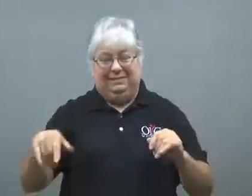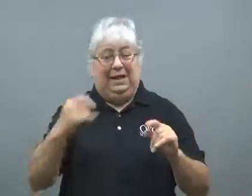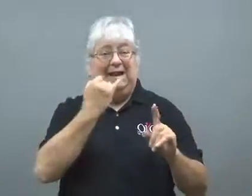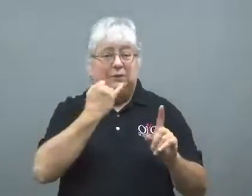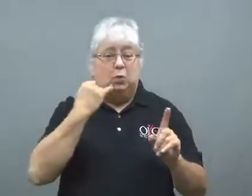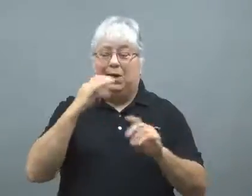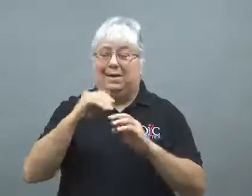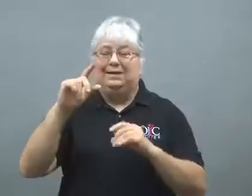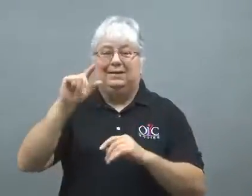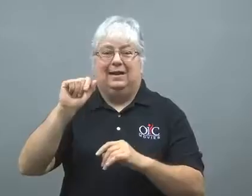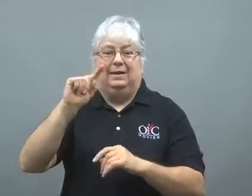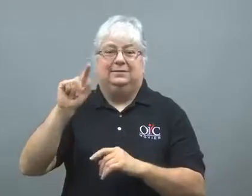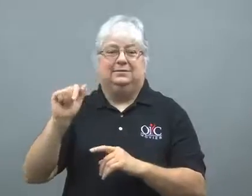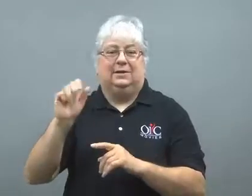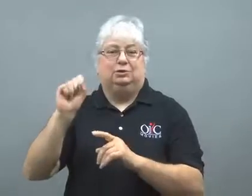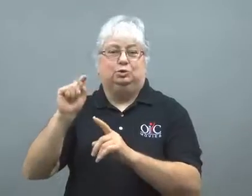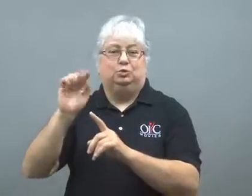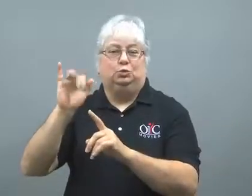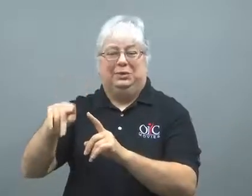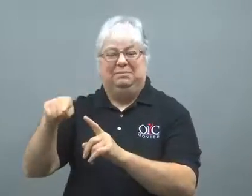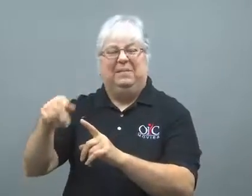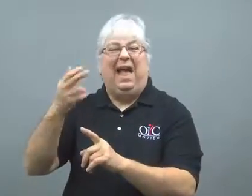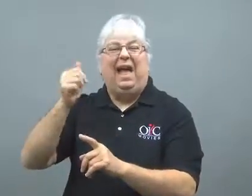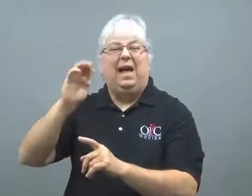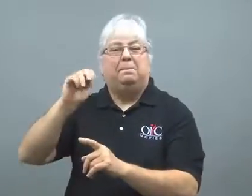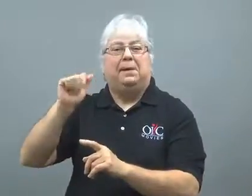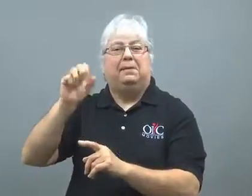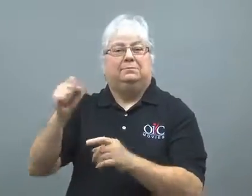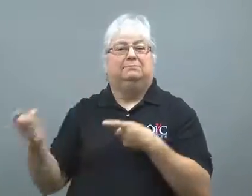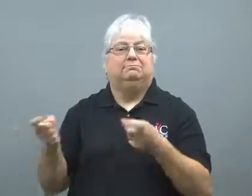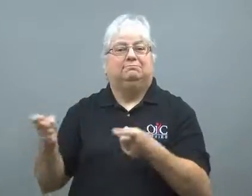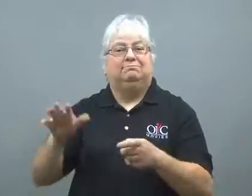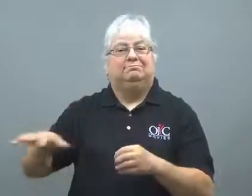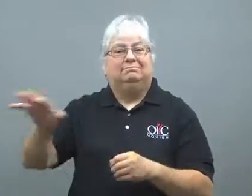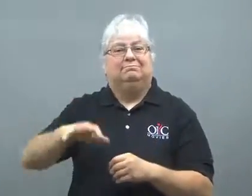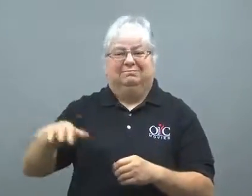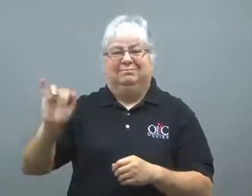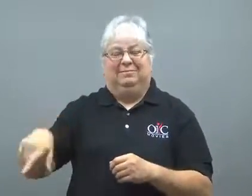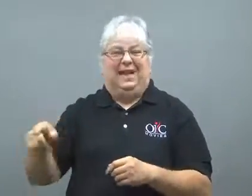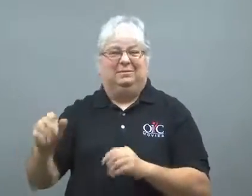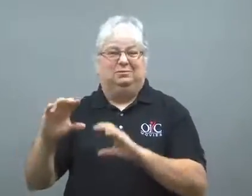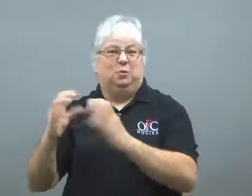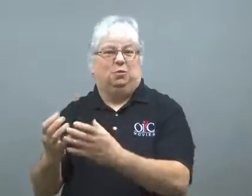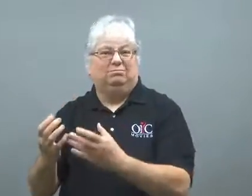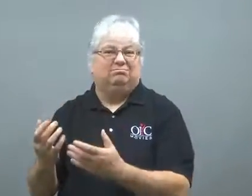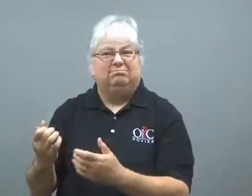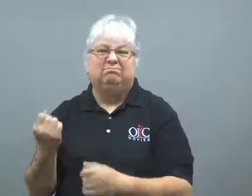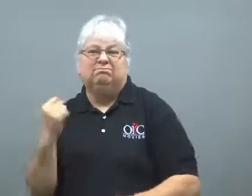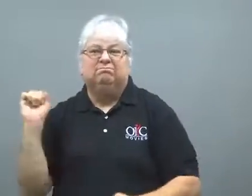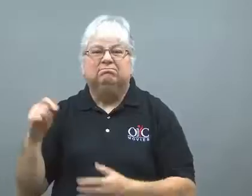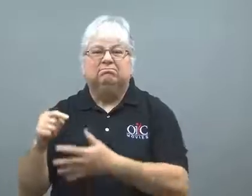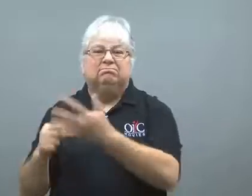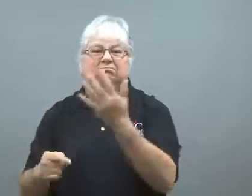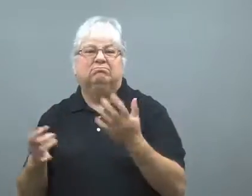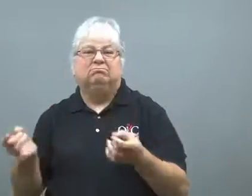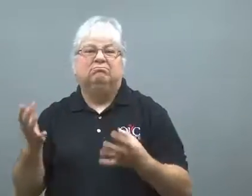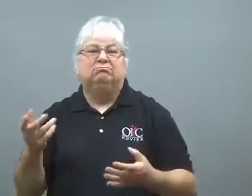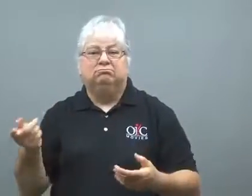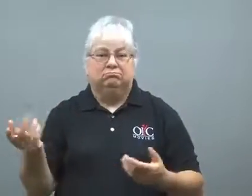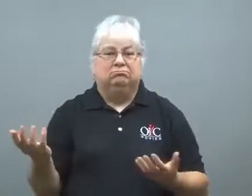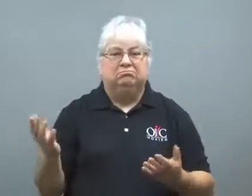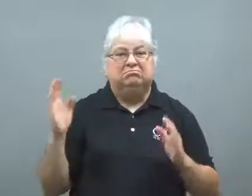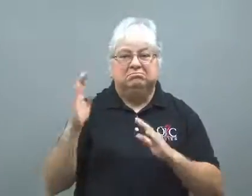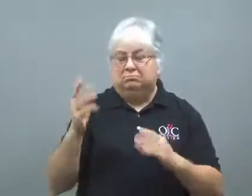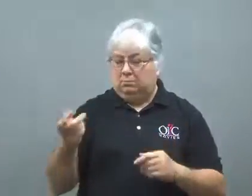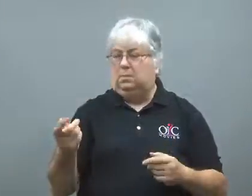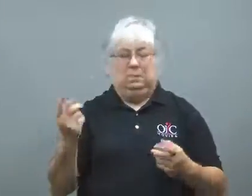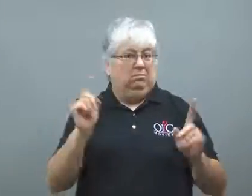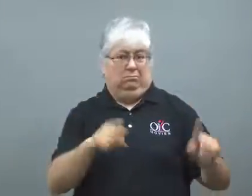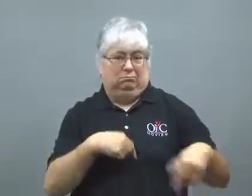This conflict has been between Israel and militant Hamas-controlled Gaza Strip.